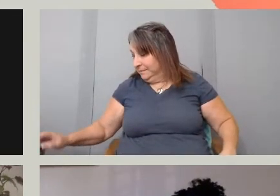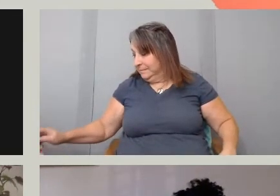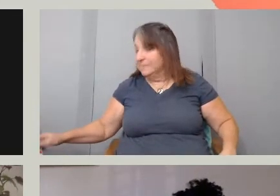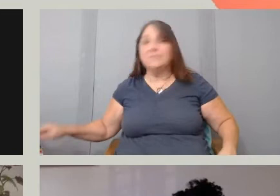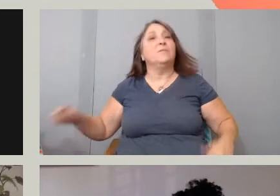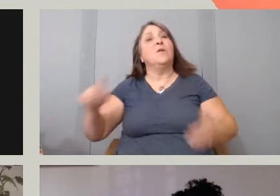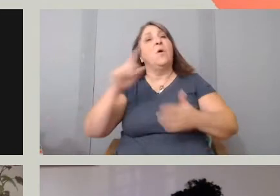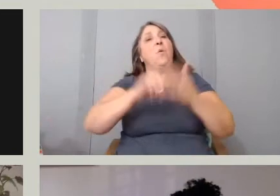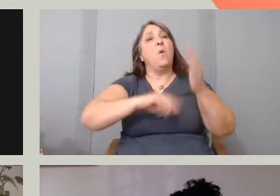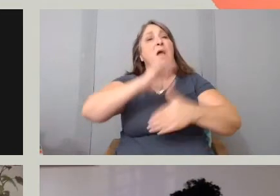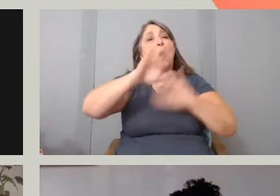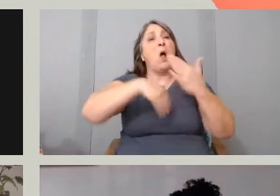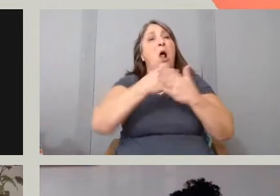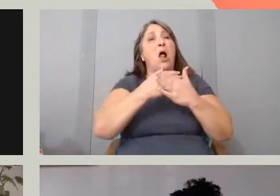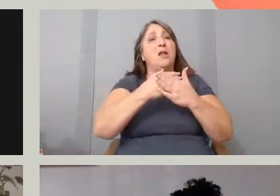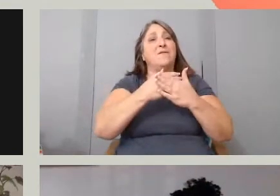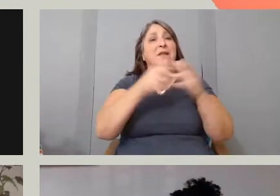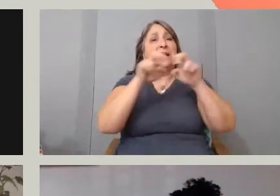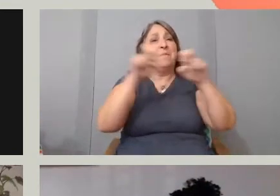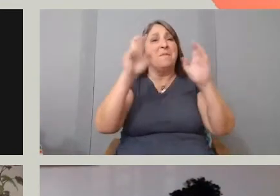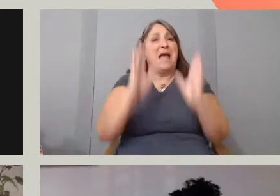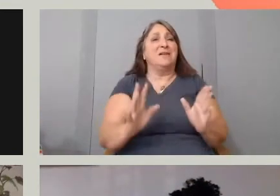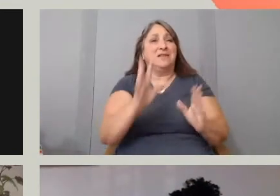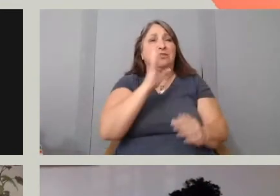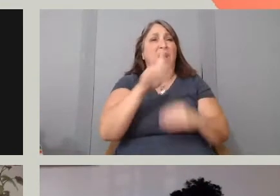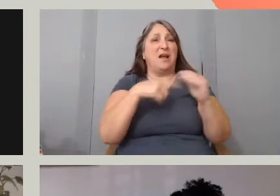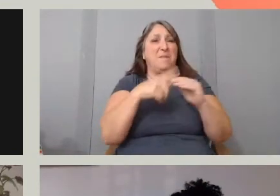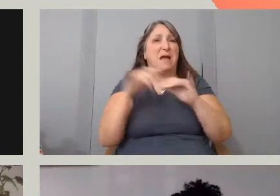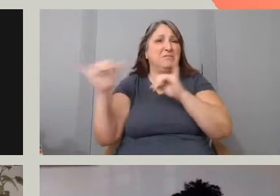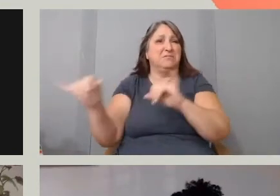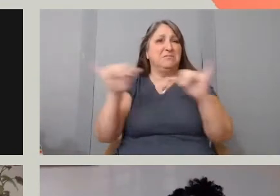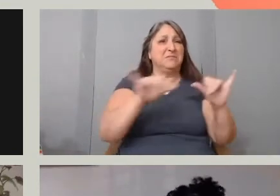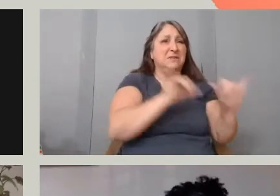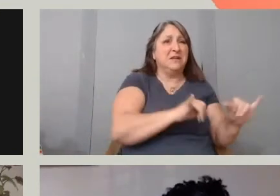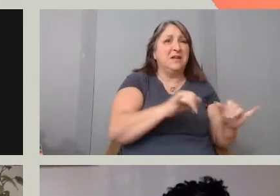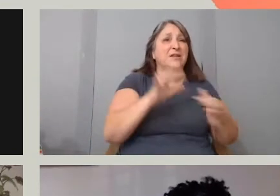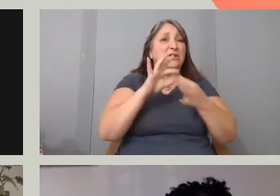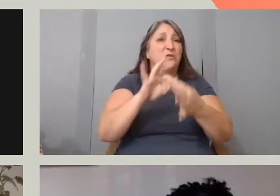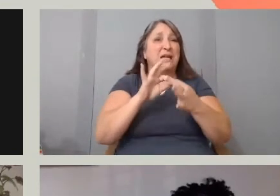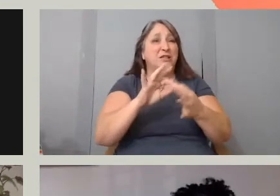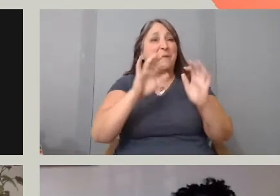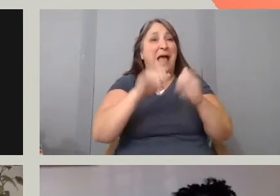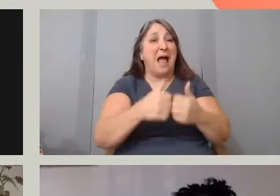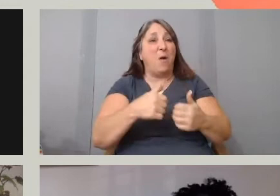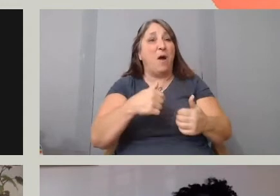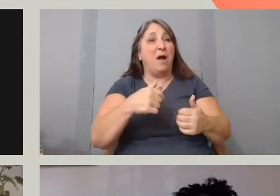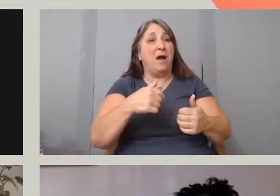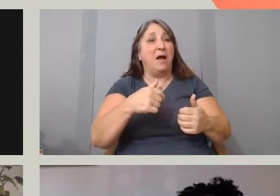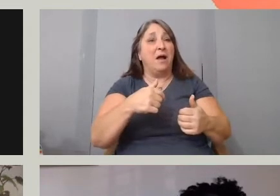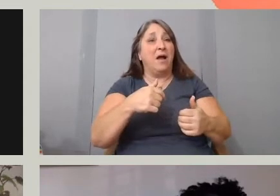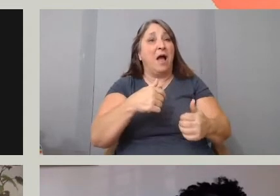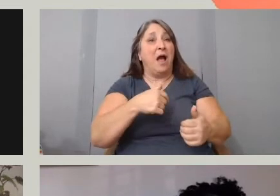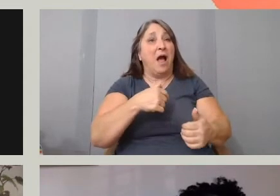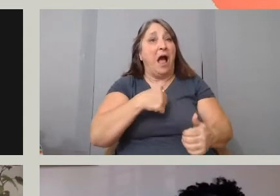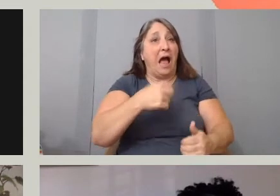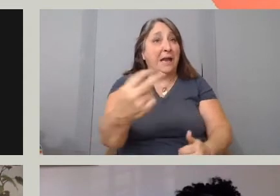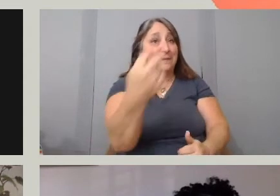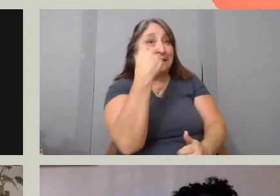have been talking about to a degree, right? There's this relationship between how you are seeing and how your subject is seen. And I think that's who was,